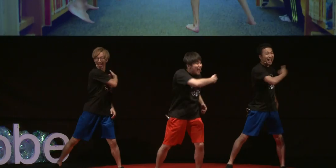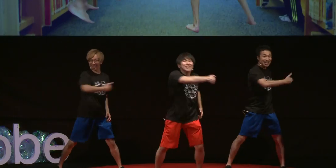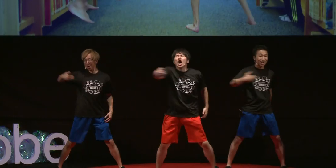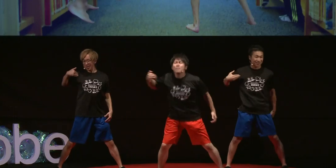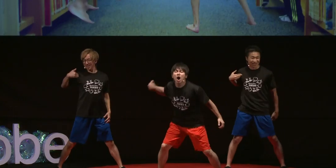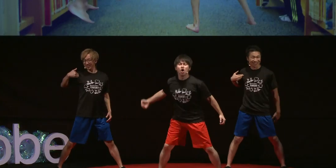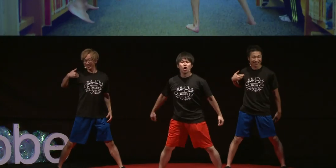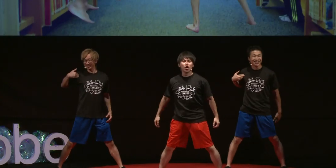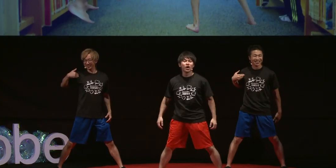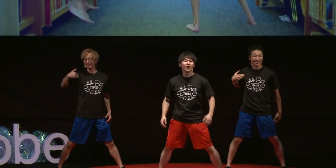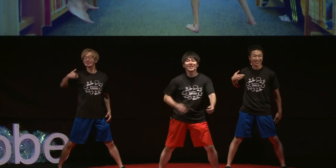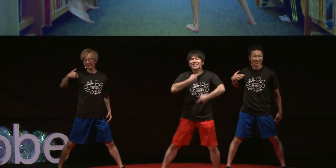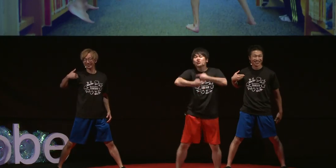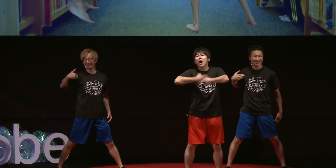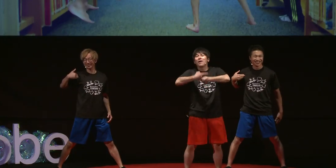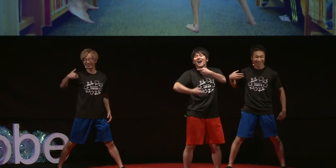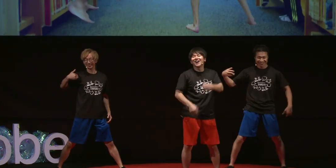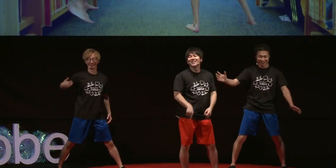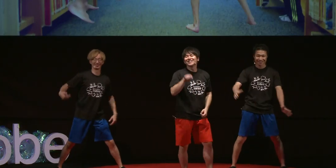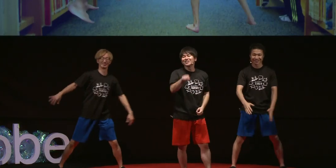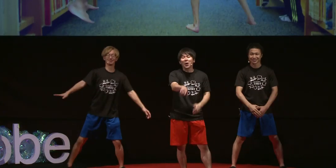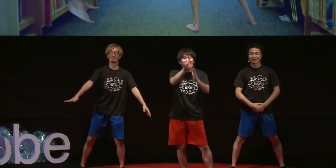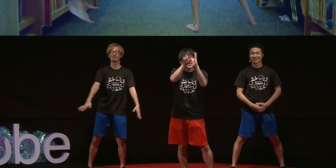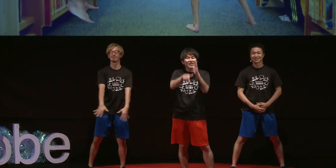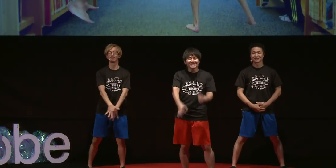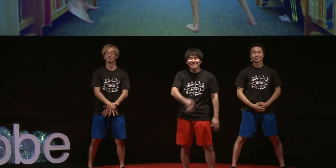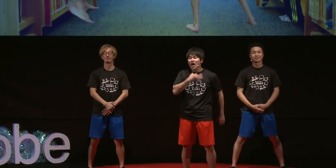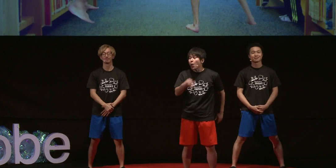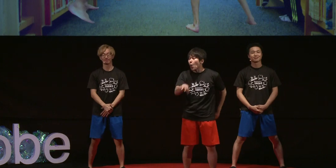Together: It's OK! O: With sign language